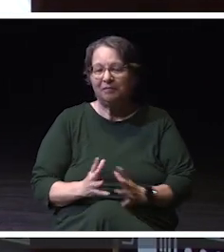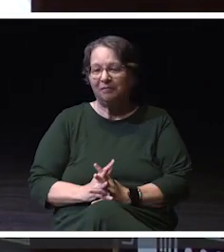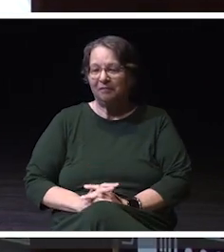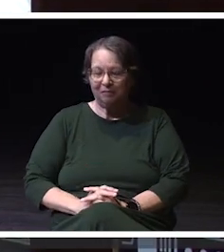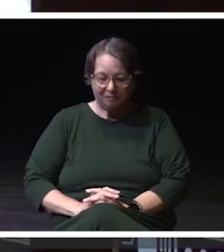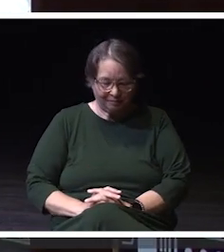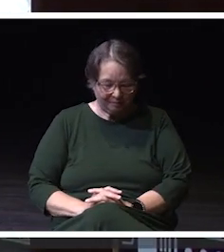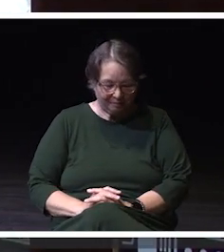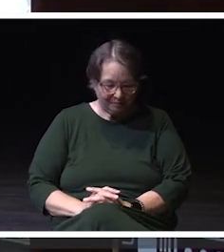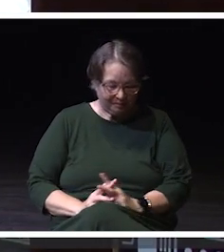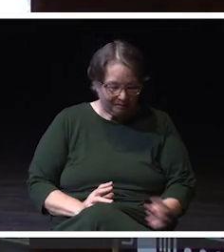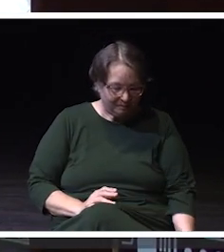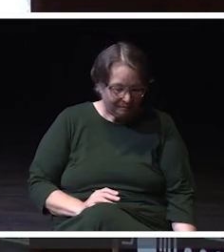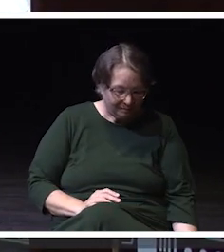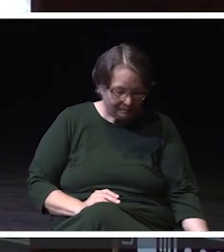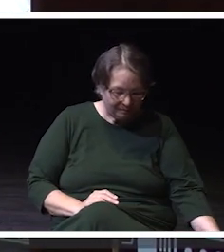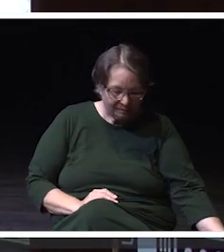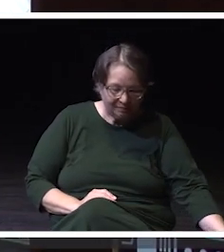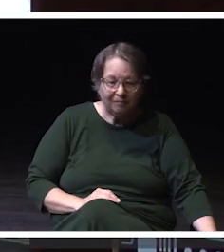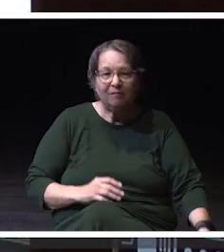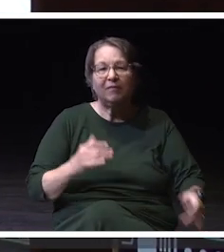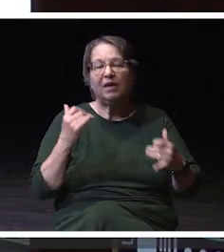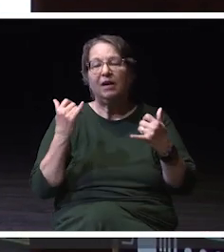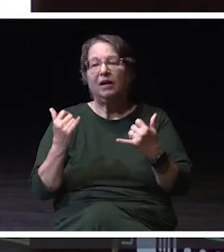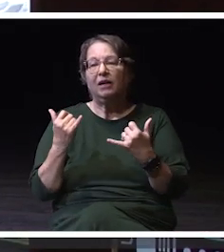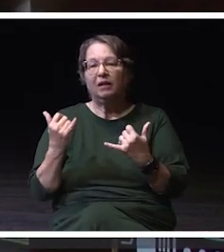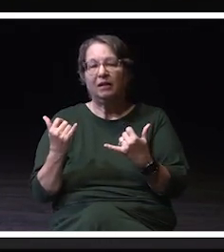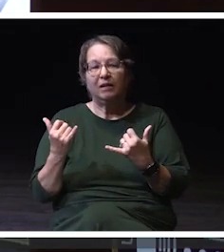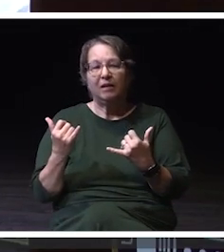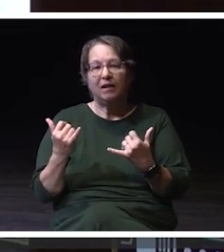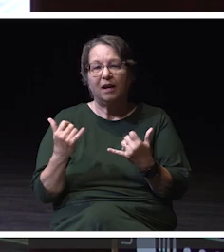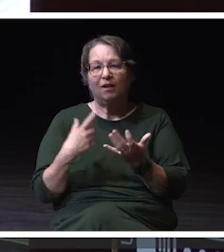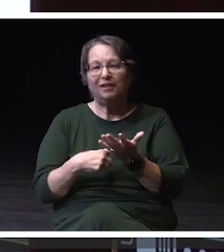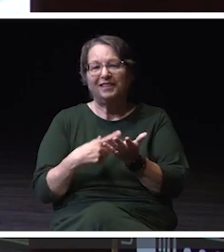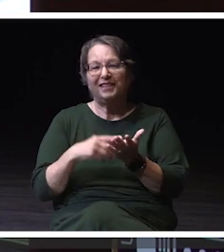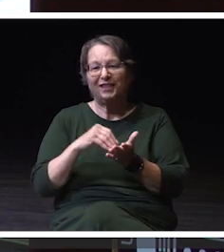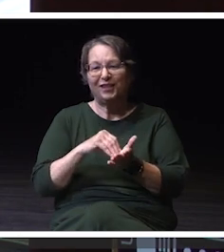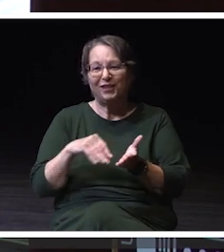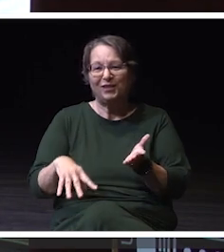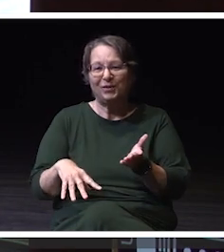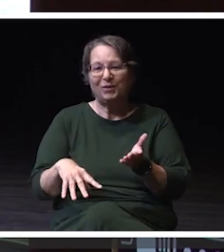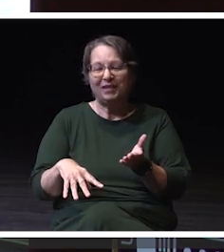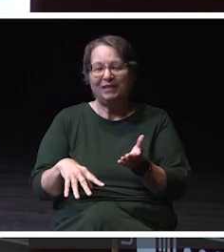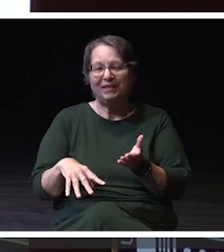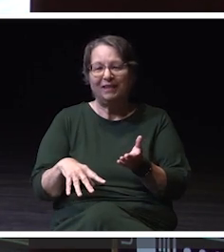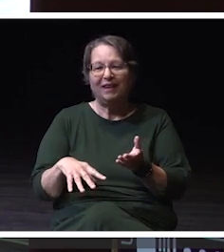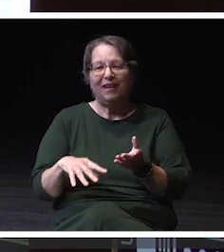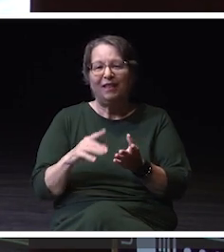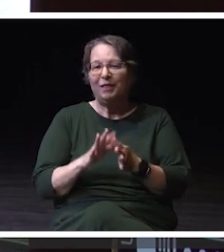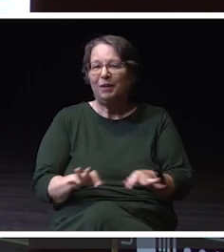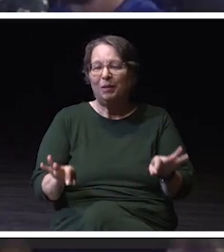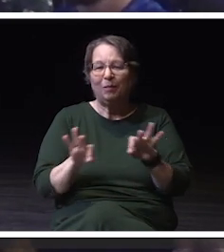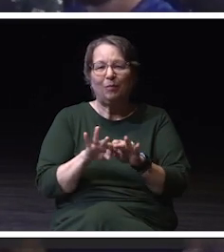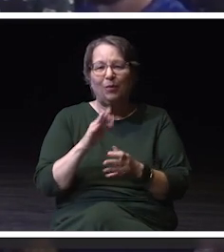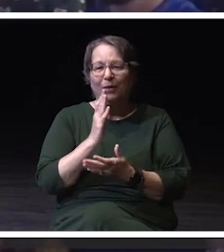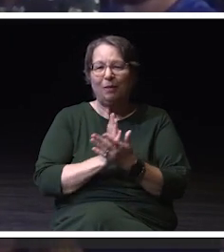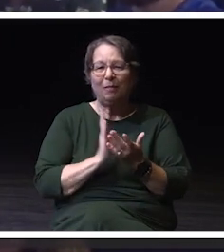Now let's turn our attention to our students. The heartbeat of our institution.